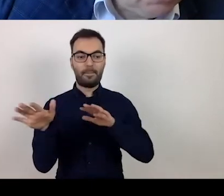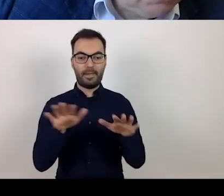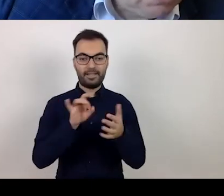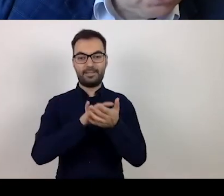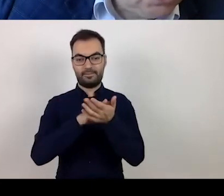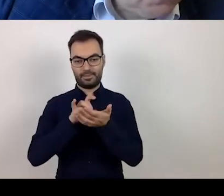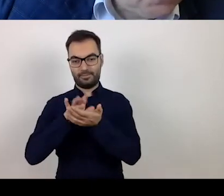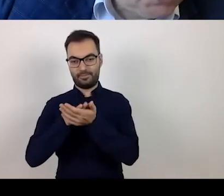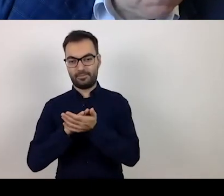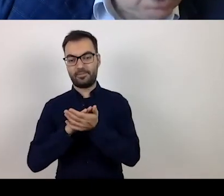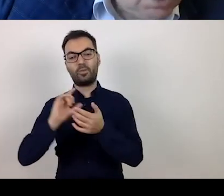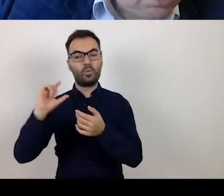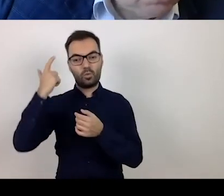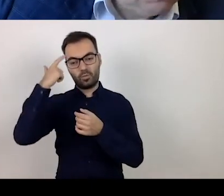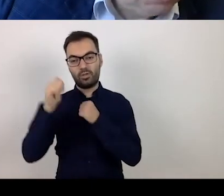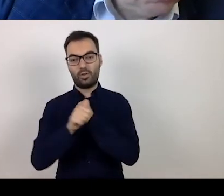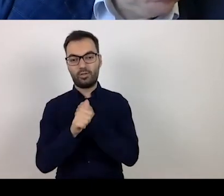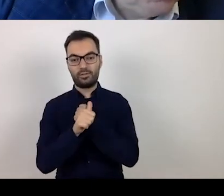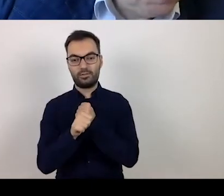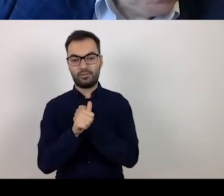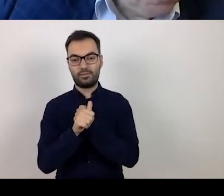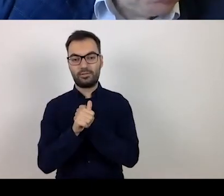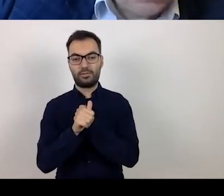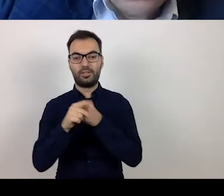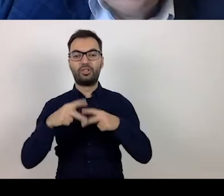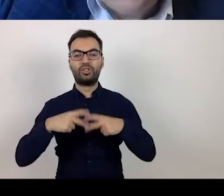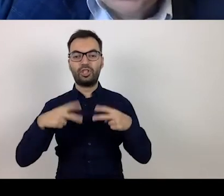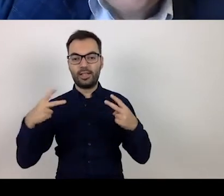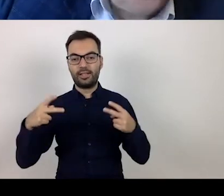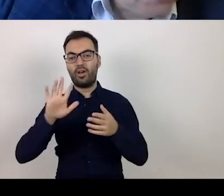is mainly relevant to daily support centres,